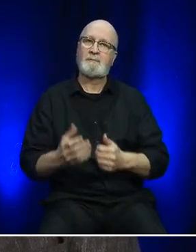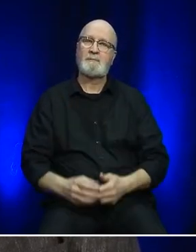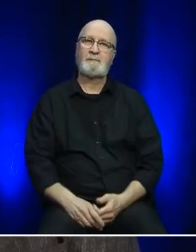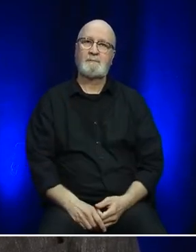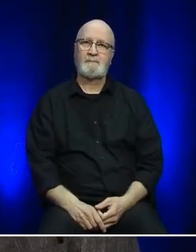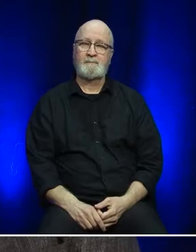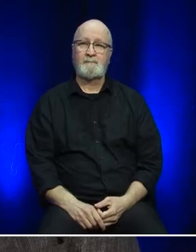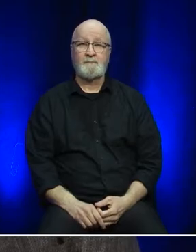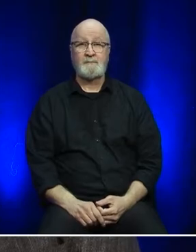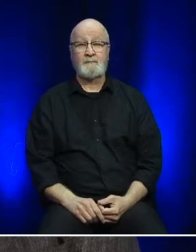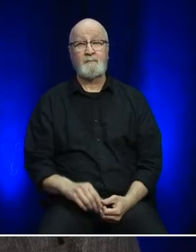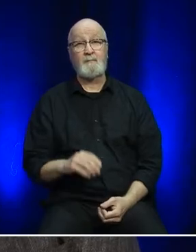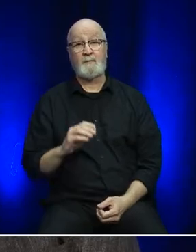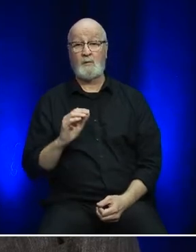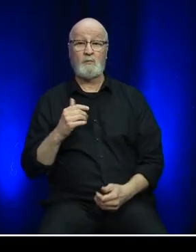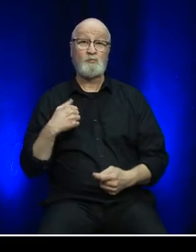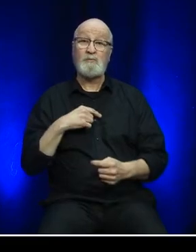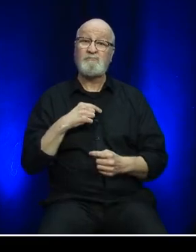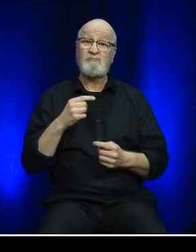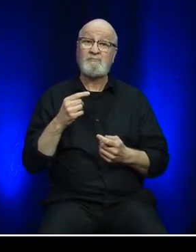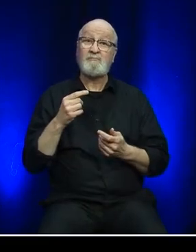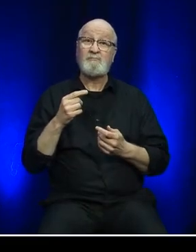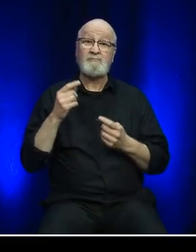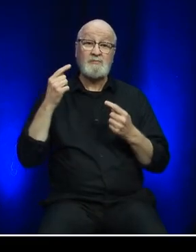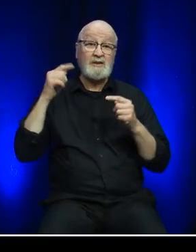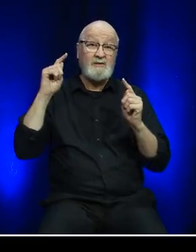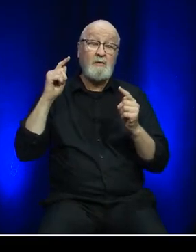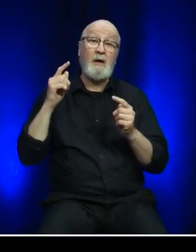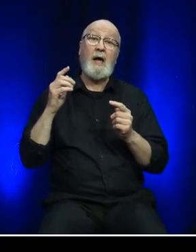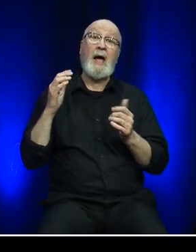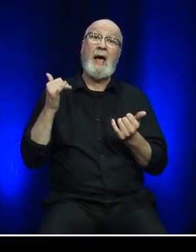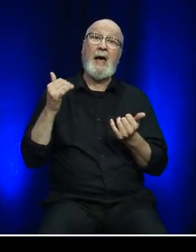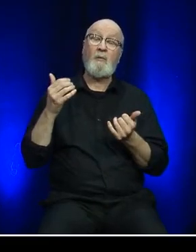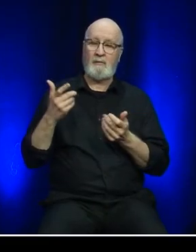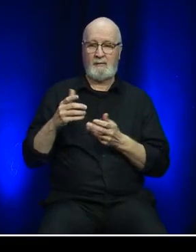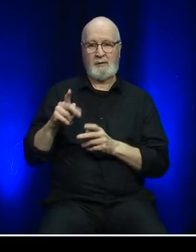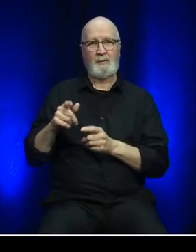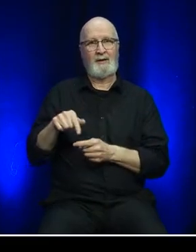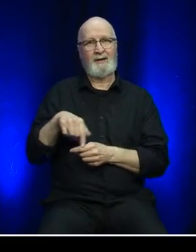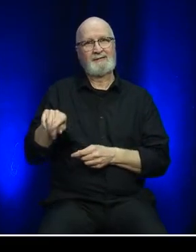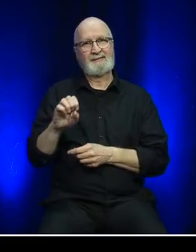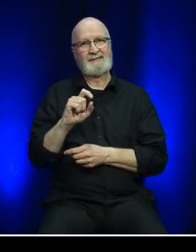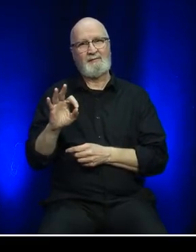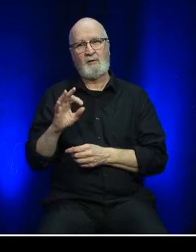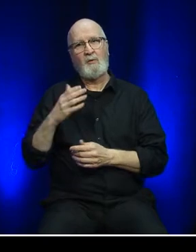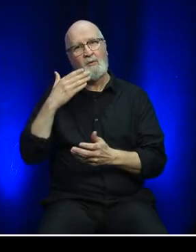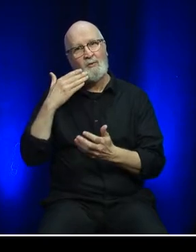Central to our success during the year was our workforce who have remained steadfast in their commitment to